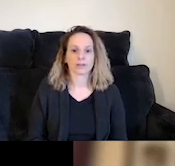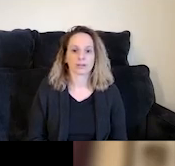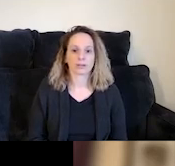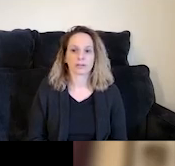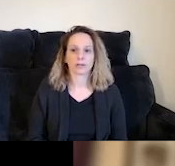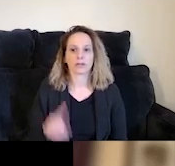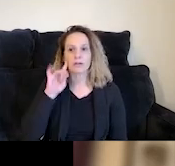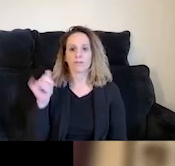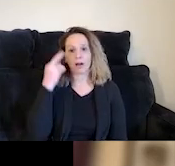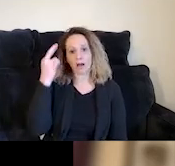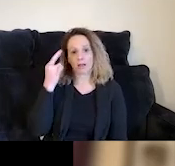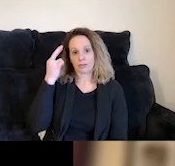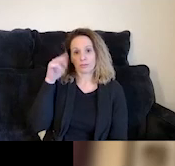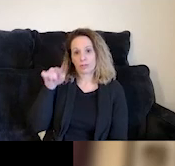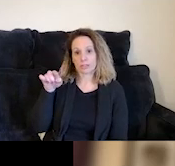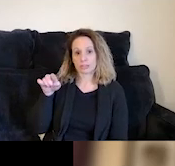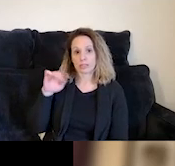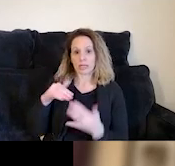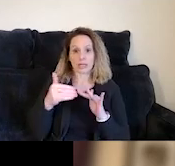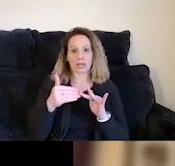For all these reasons, we at Community Works